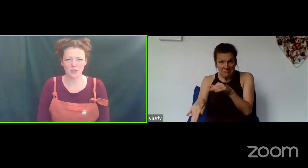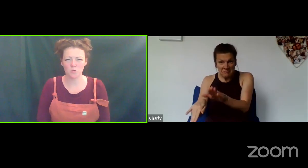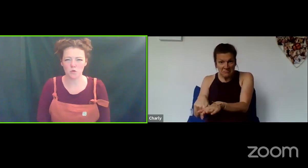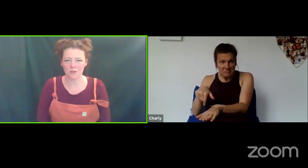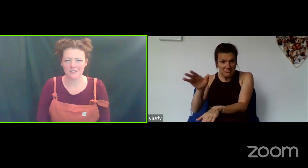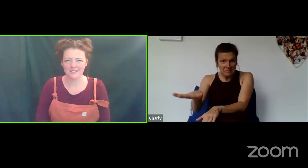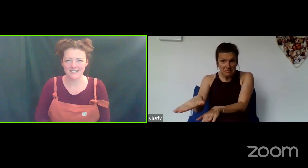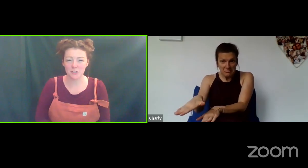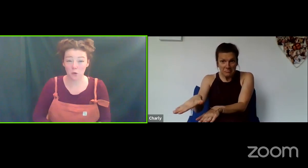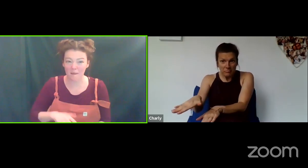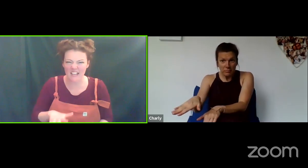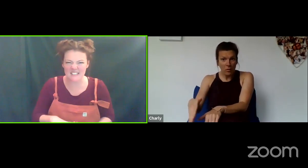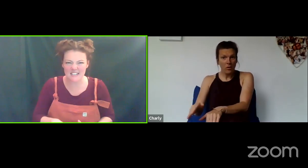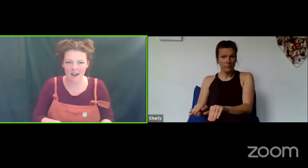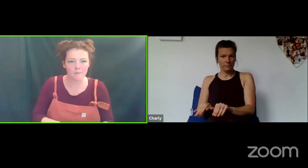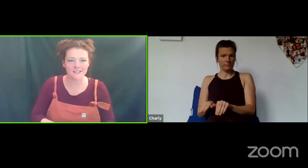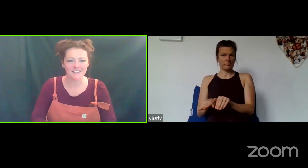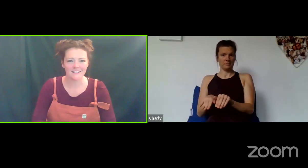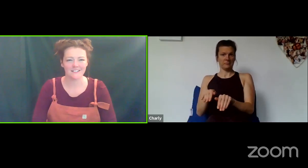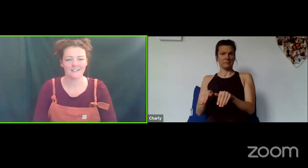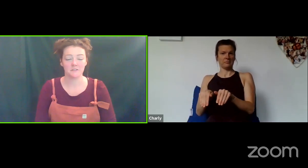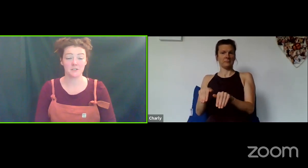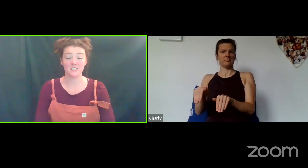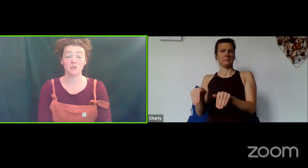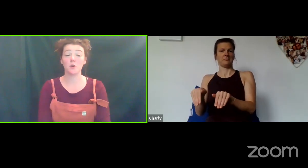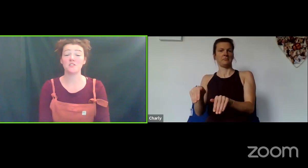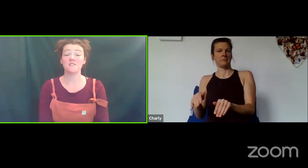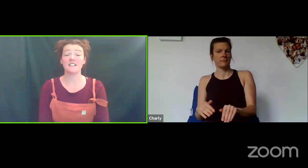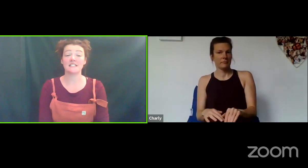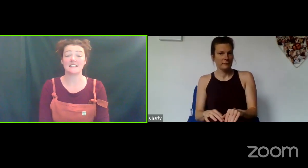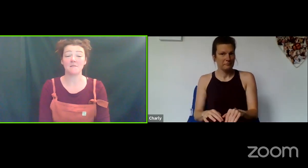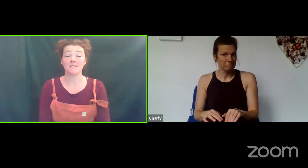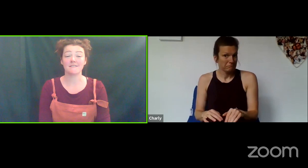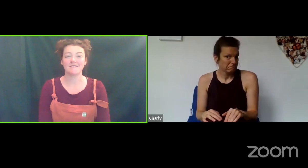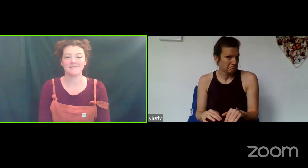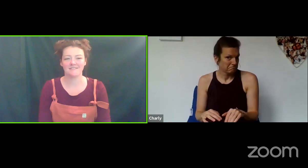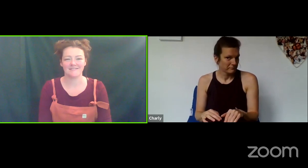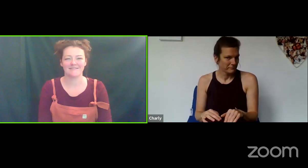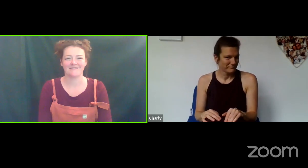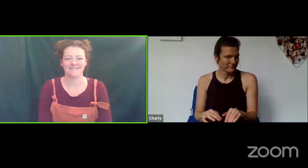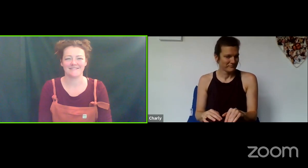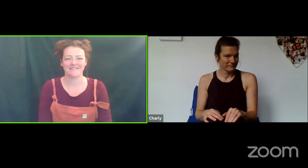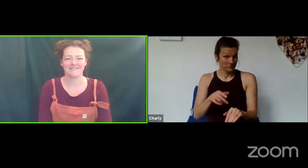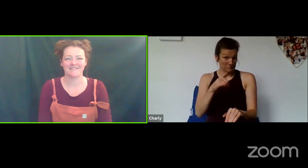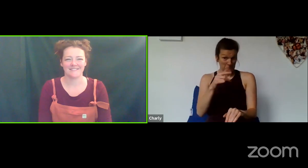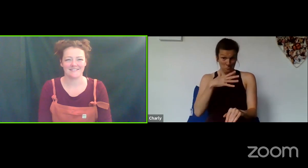Did you do big steps? Or did you do lots of little steps?